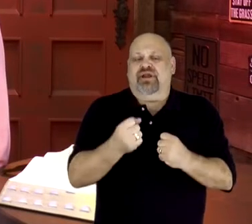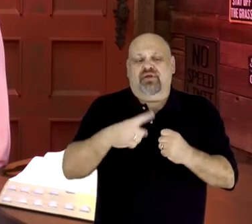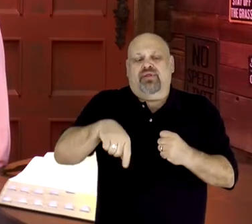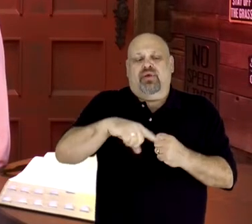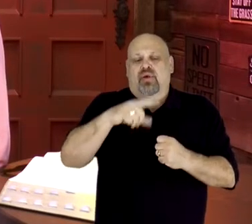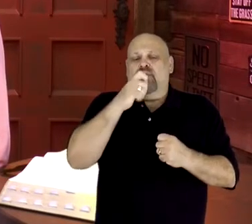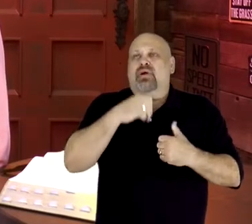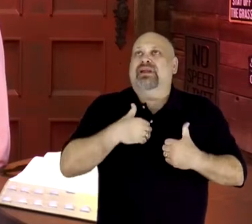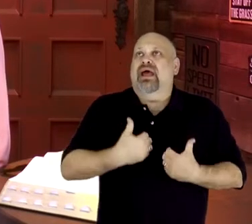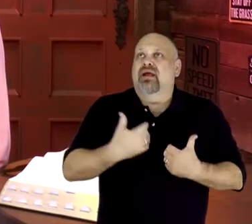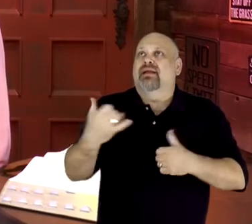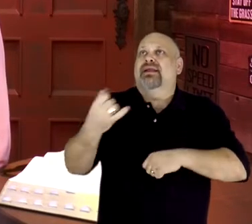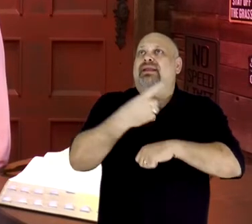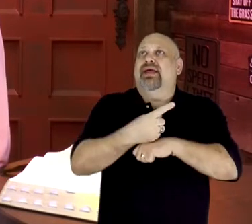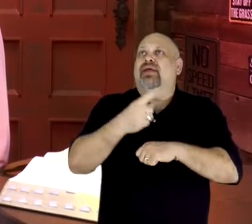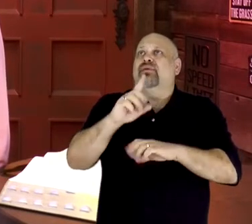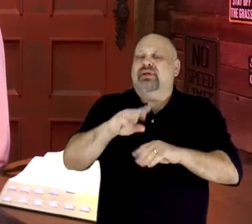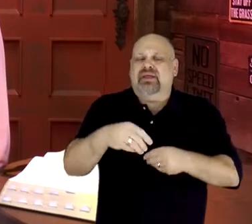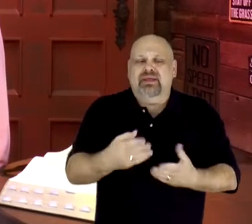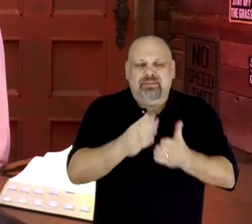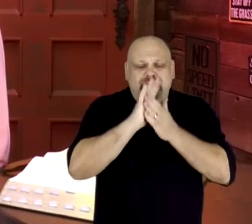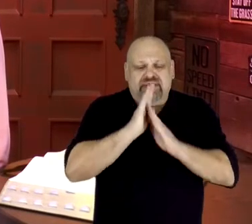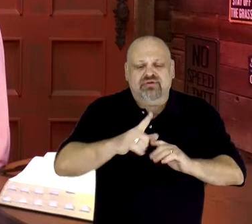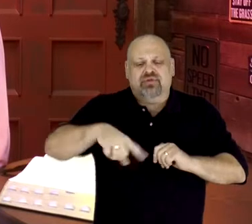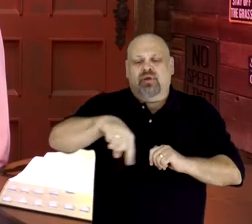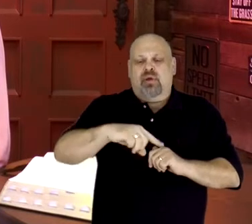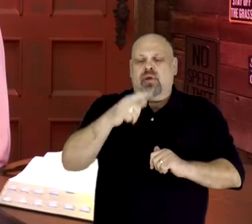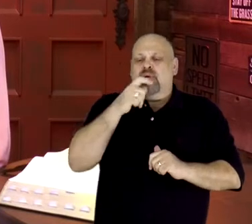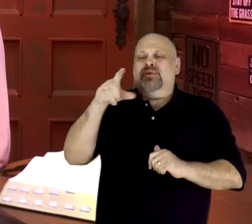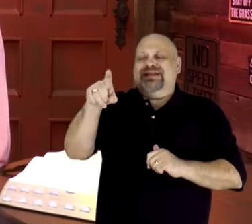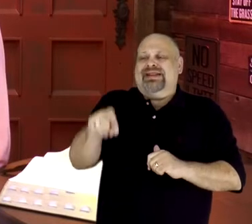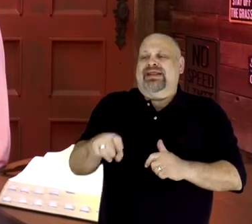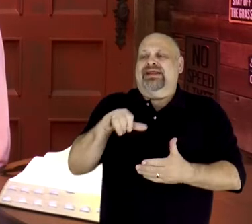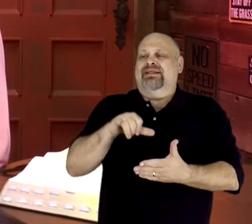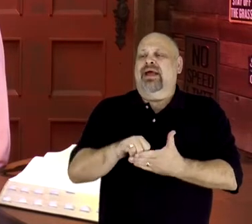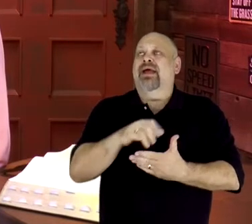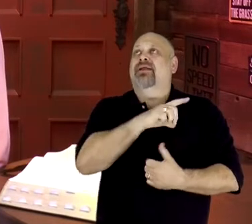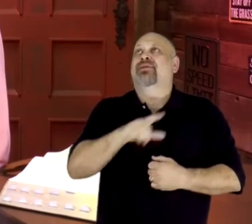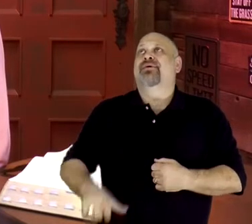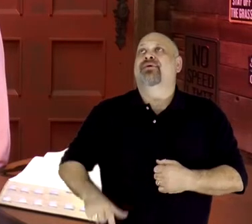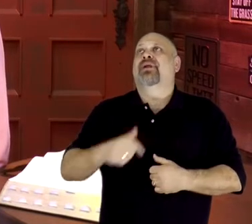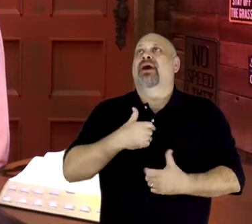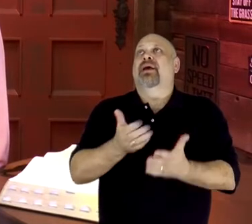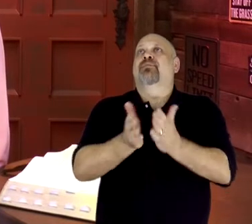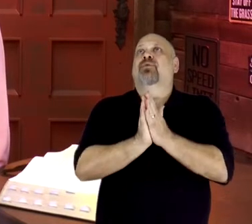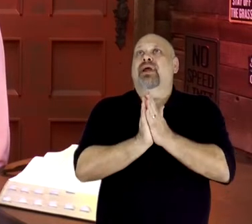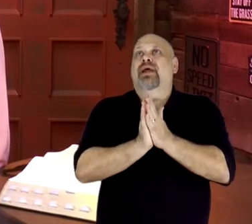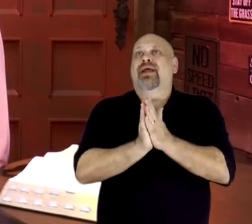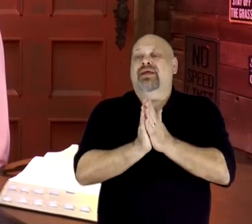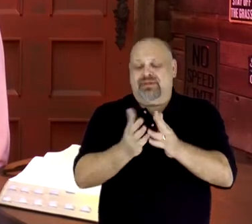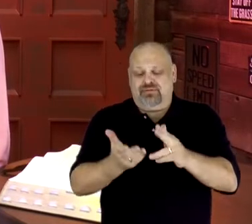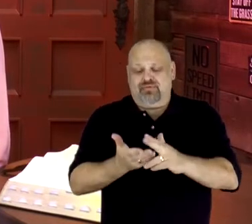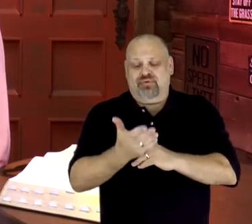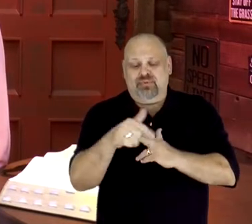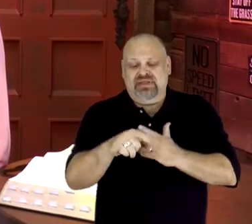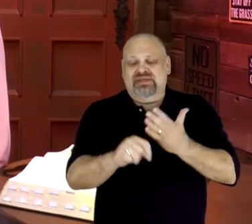who are weary today. That You would give peace to those God who need that. And, Lord I just pray that